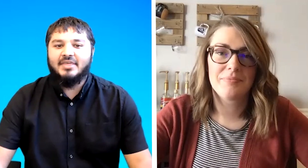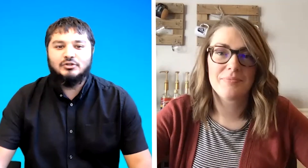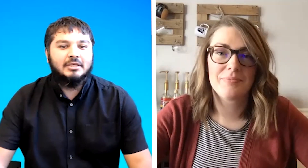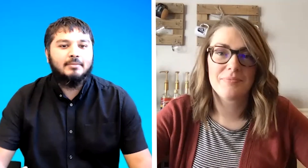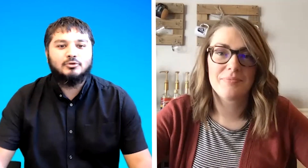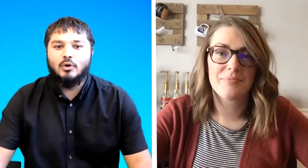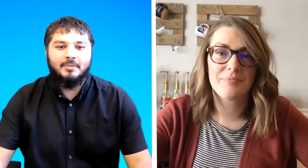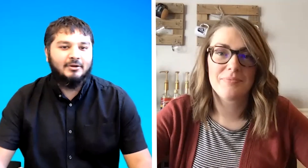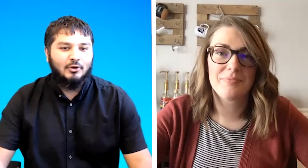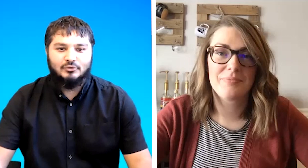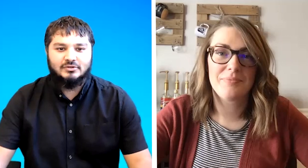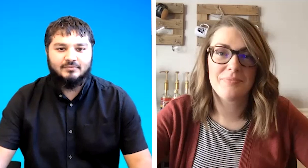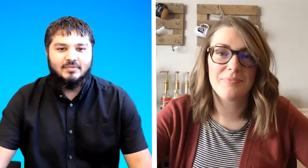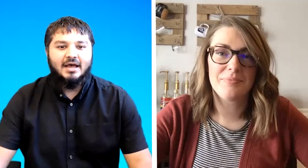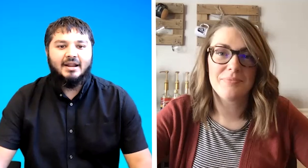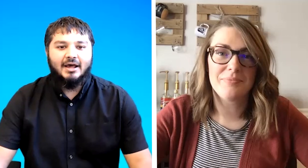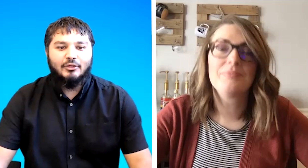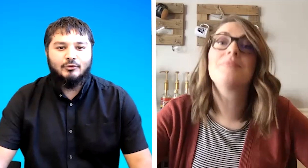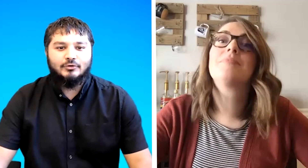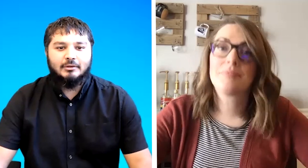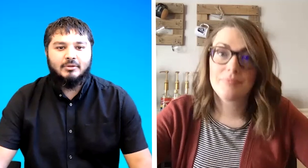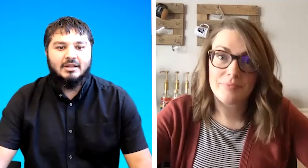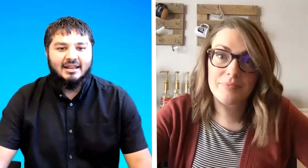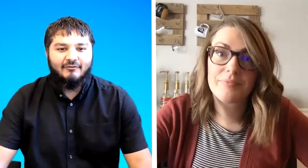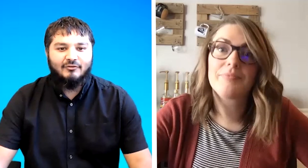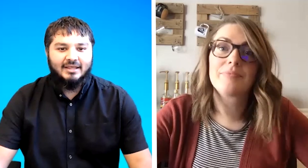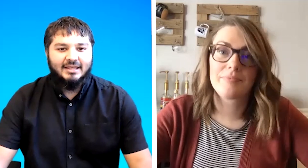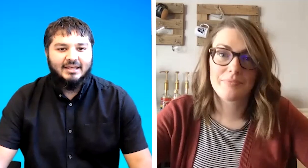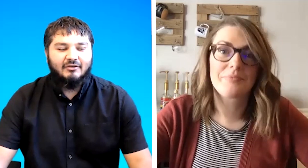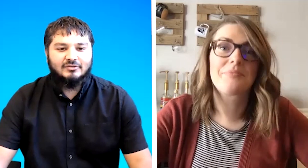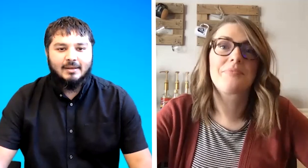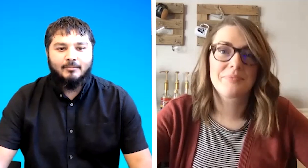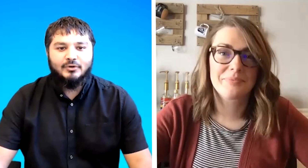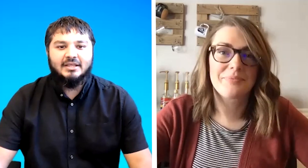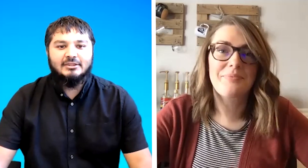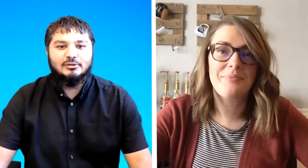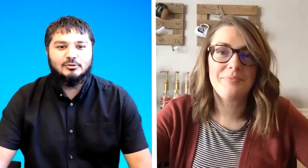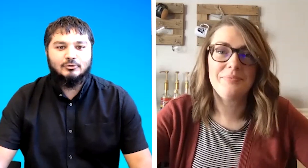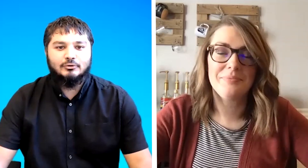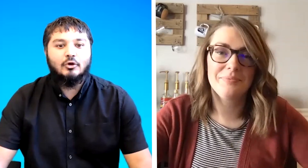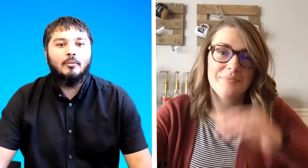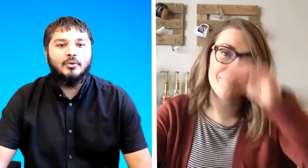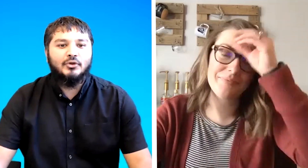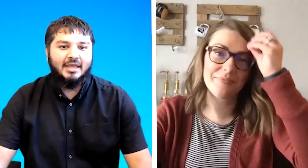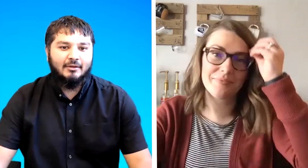used to keep swapping notes and i thought it'd be lovely if somebody in the school could communicate